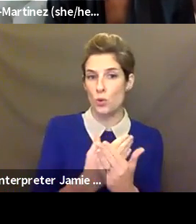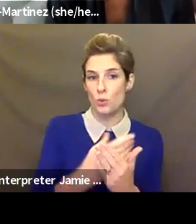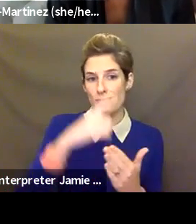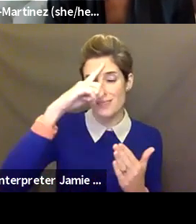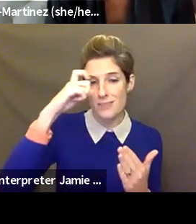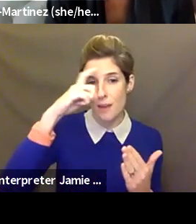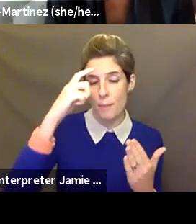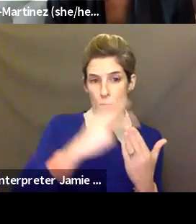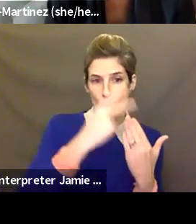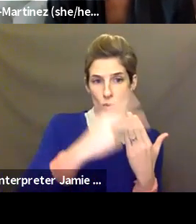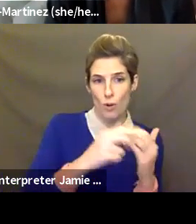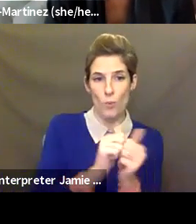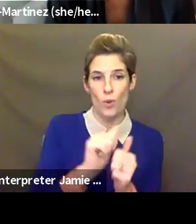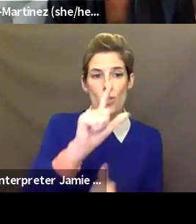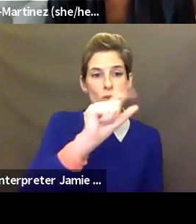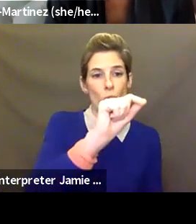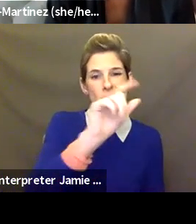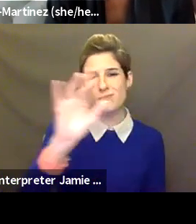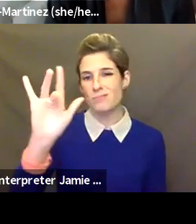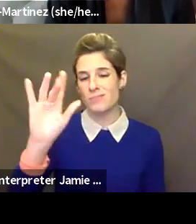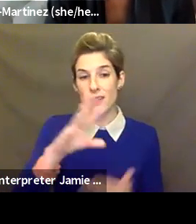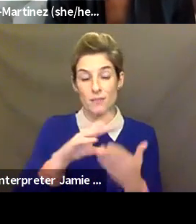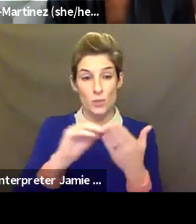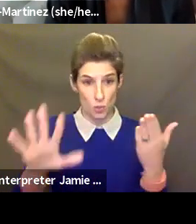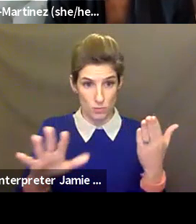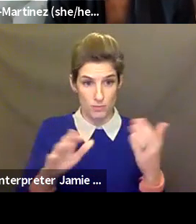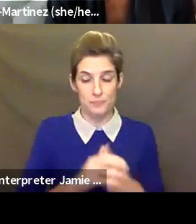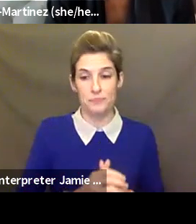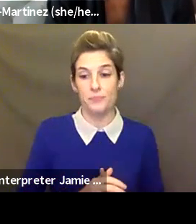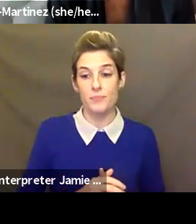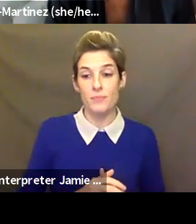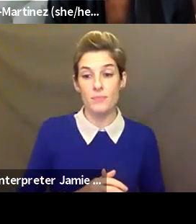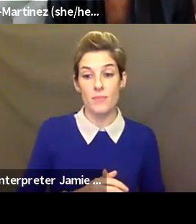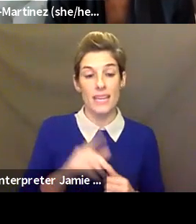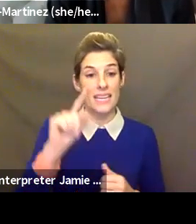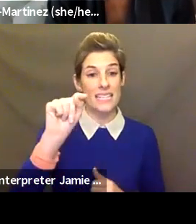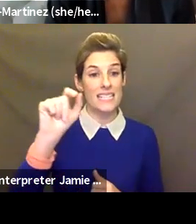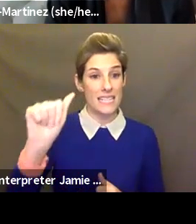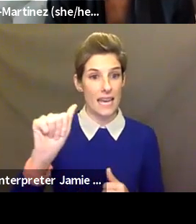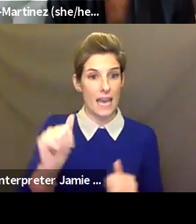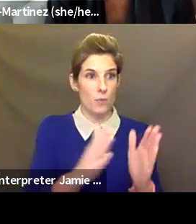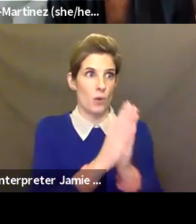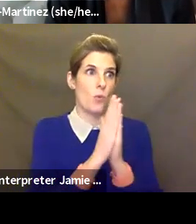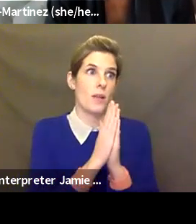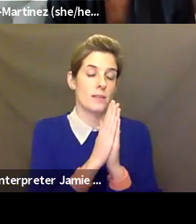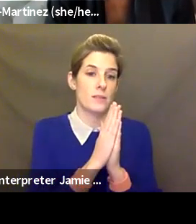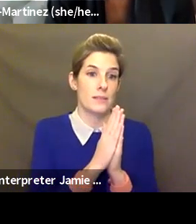students. And she asked her assistant, she said, "Will you scan all of the kids' faces and see how they look, like what are